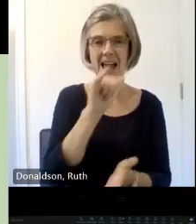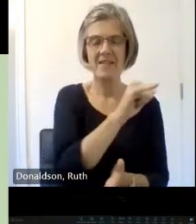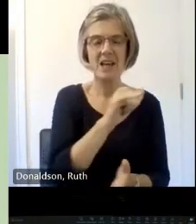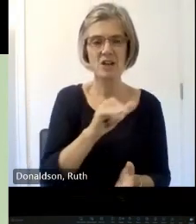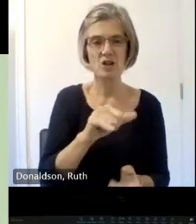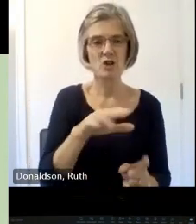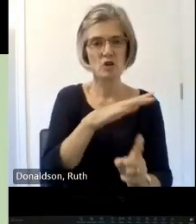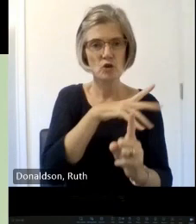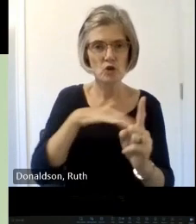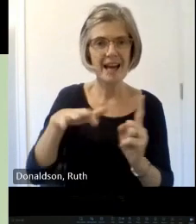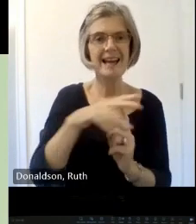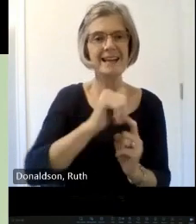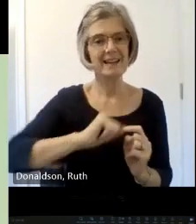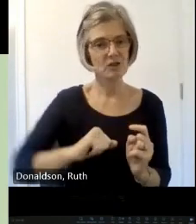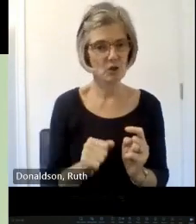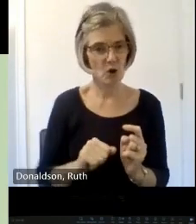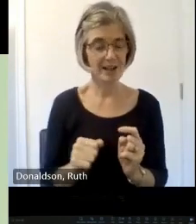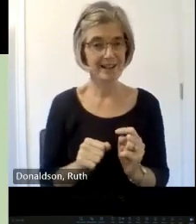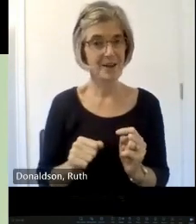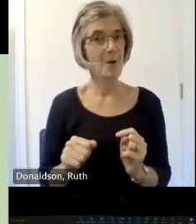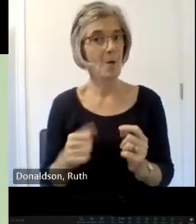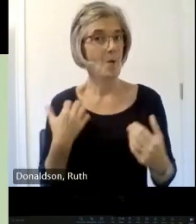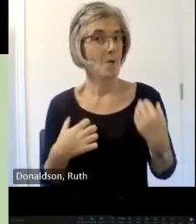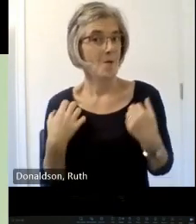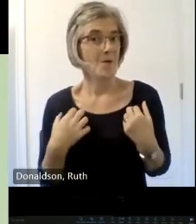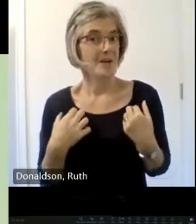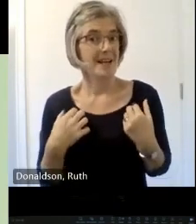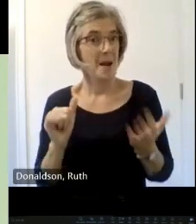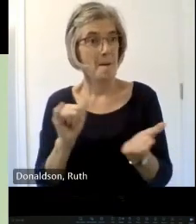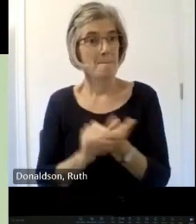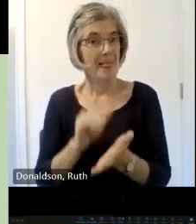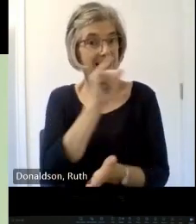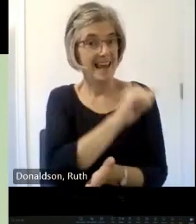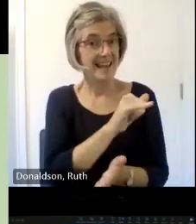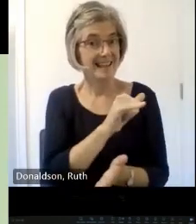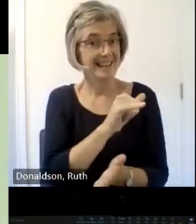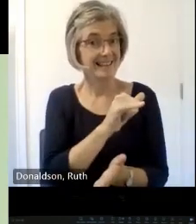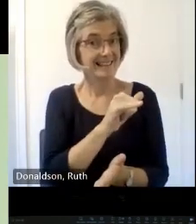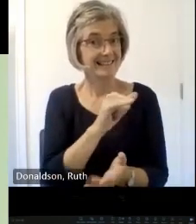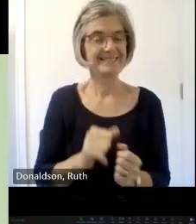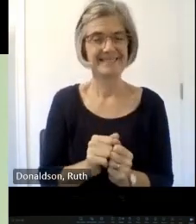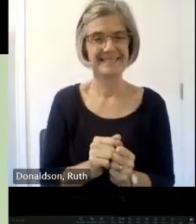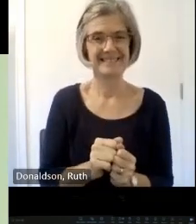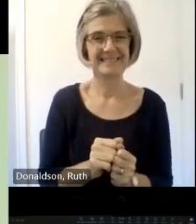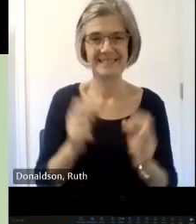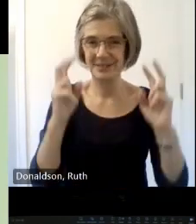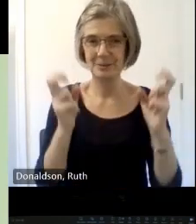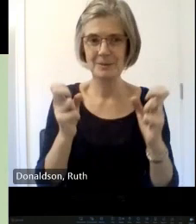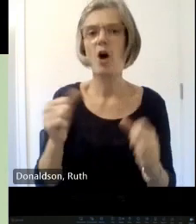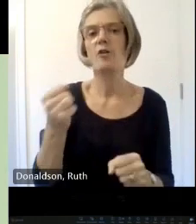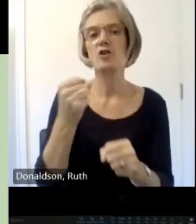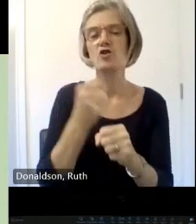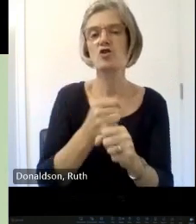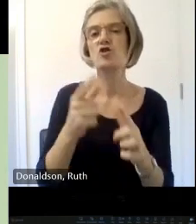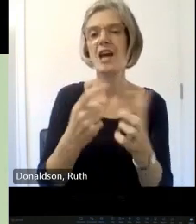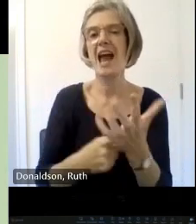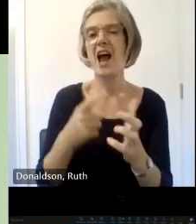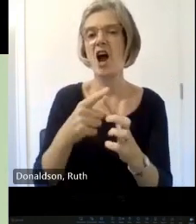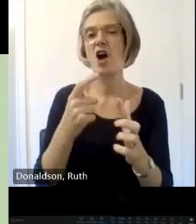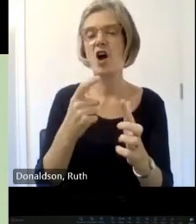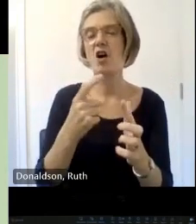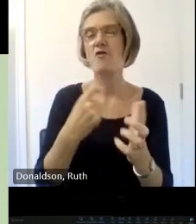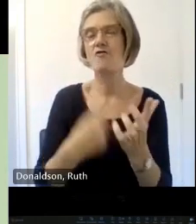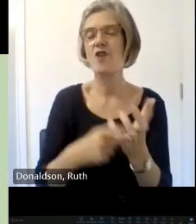plane this is exciting um yes so Gerard if you're ready to go then your minute starts